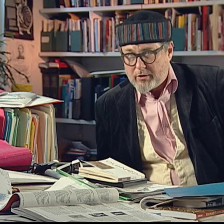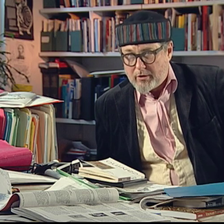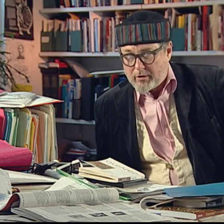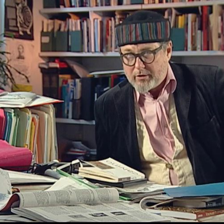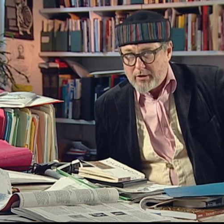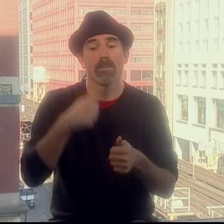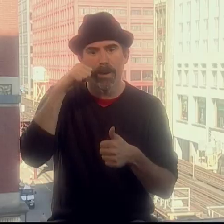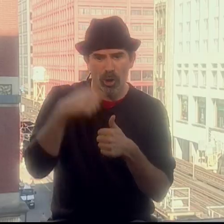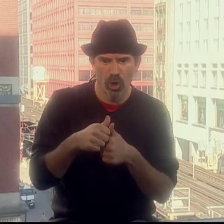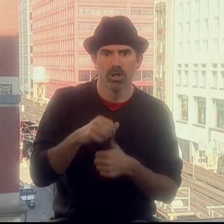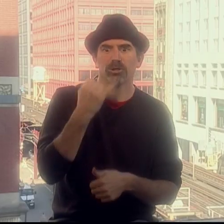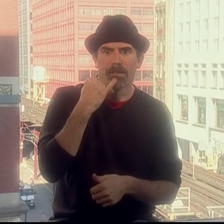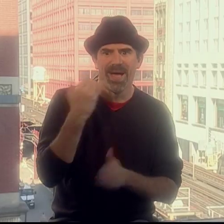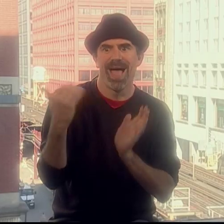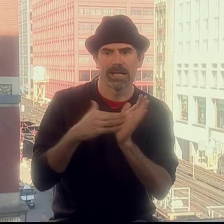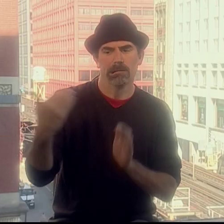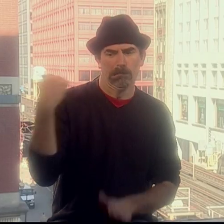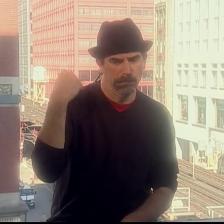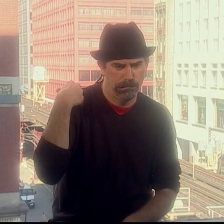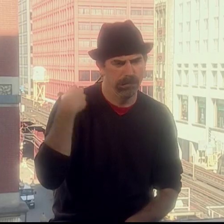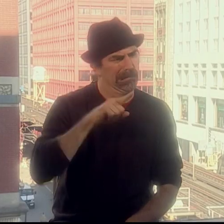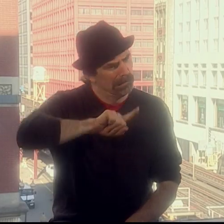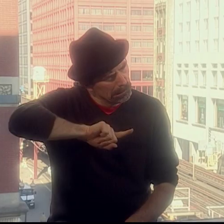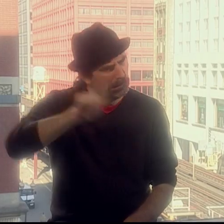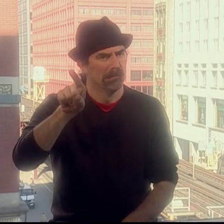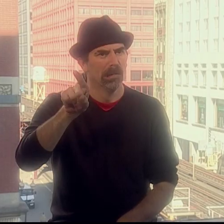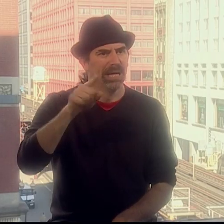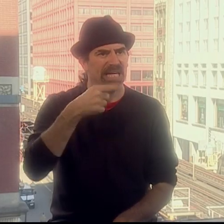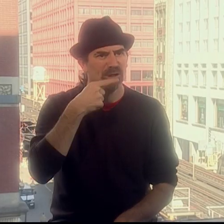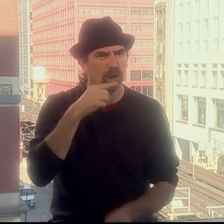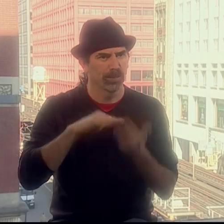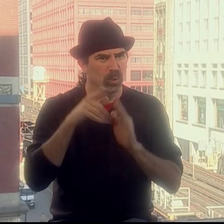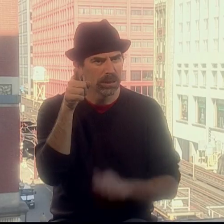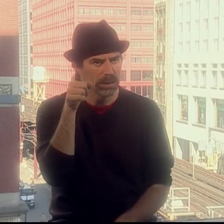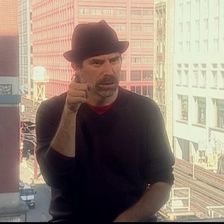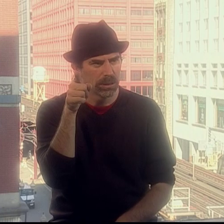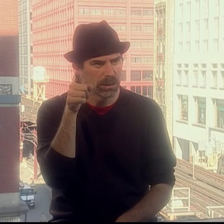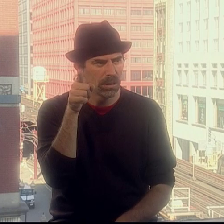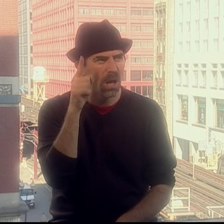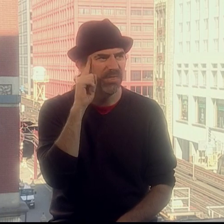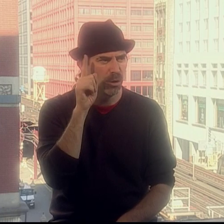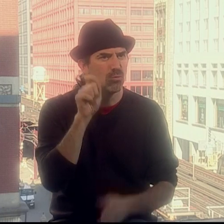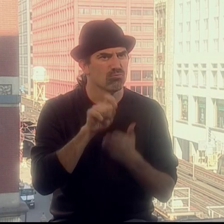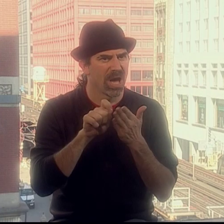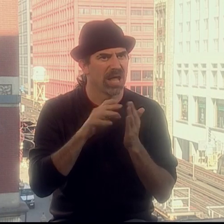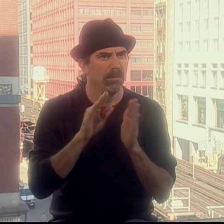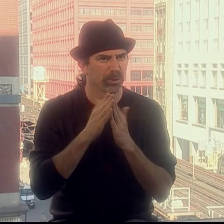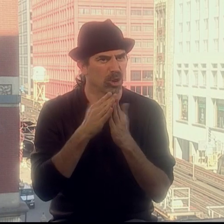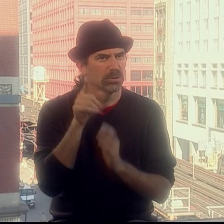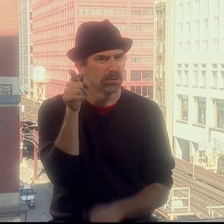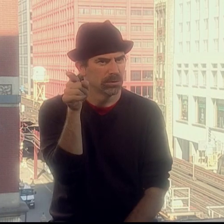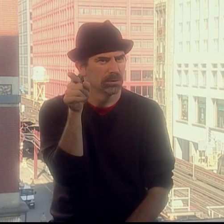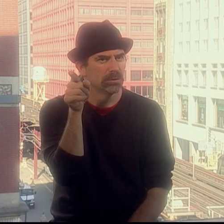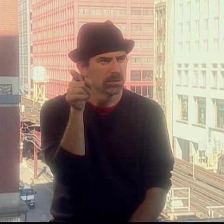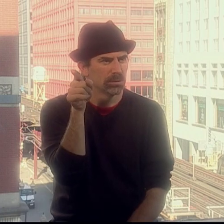I remember Jim coming up to me again and he said, "You have to go out into the hearing community. Writers and Books."